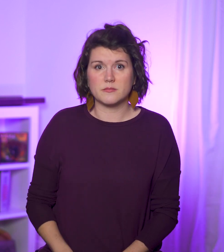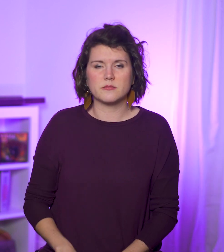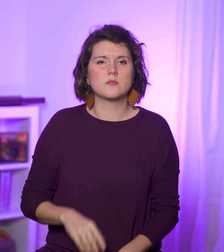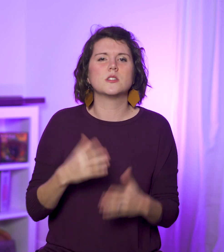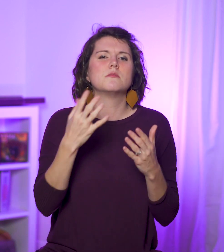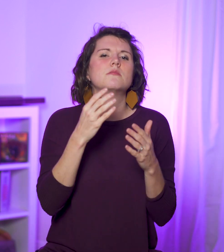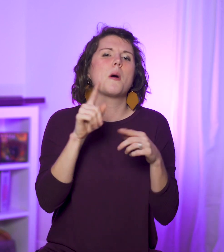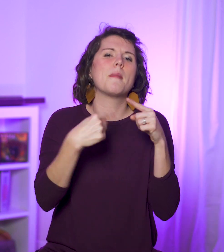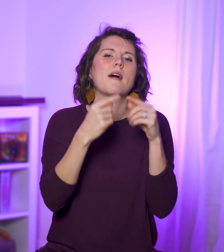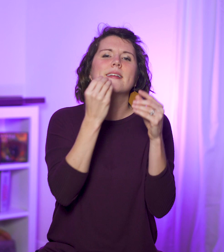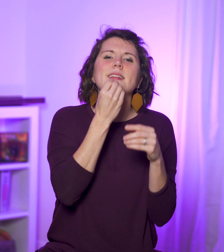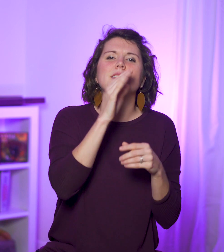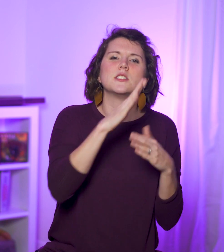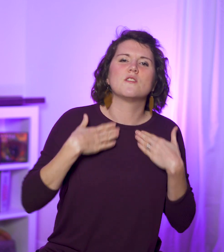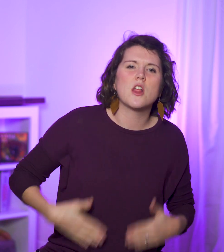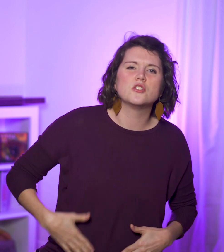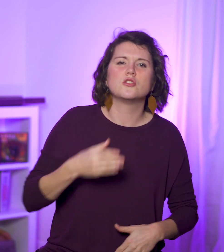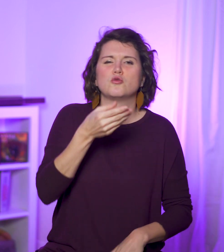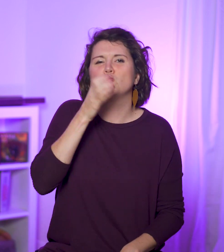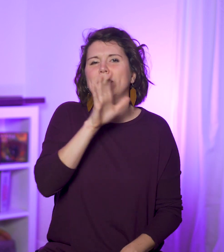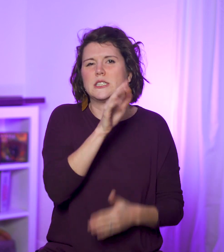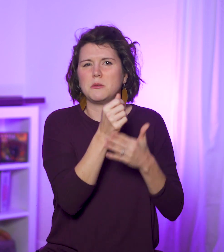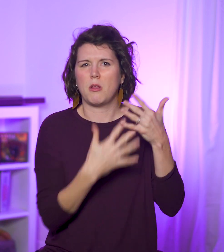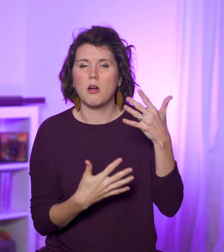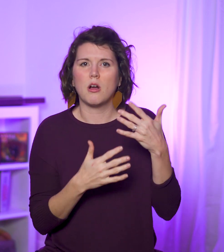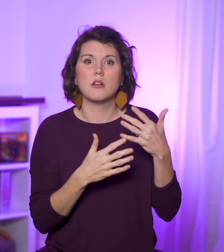about eating His flesh and drinking His blood.